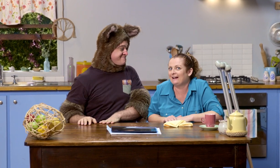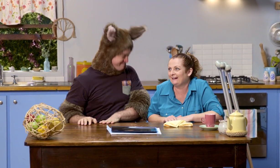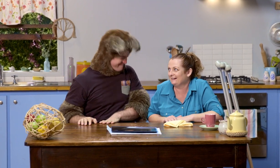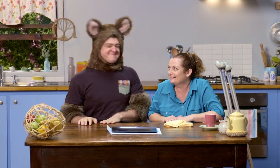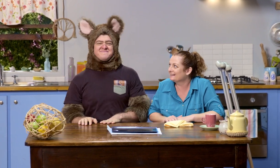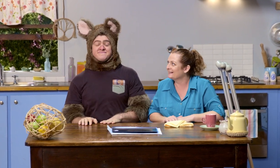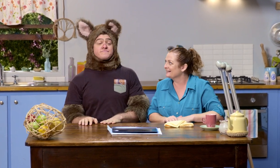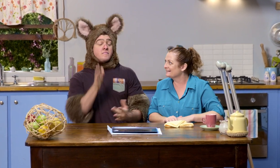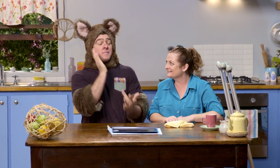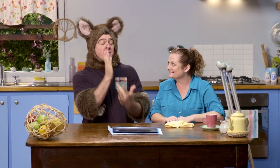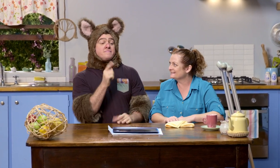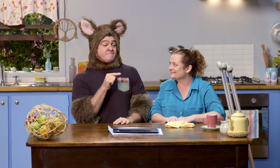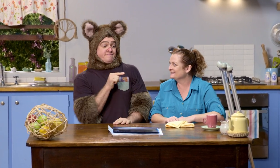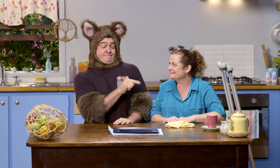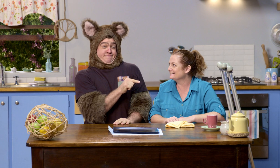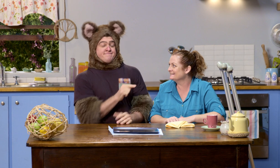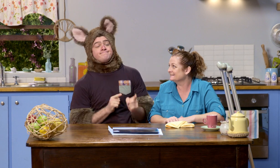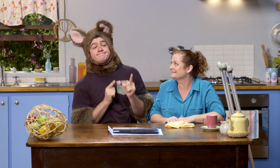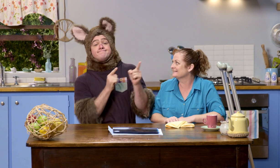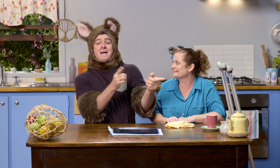One day the lady went to play touch football with her friends.